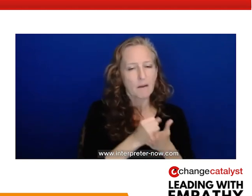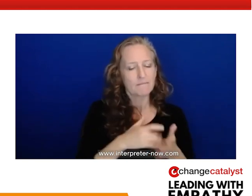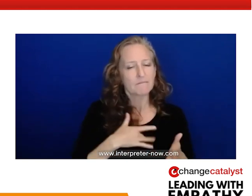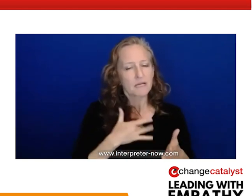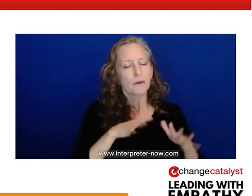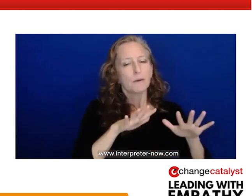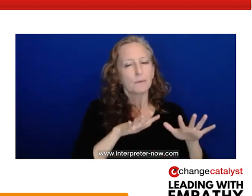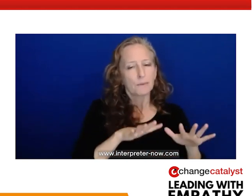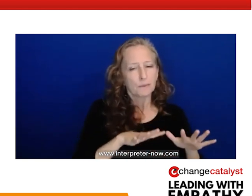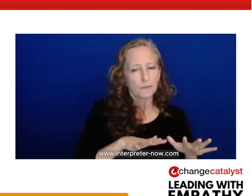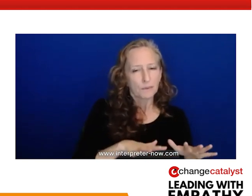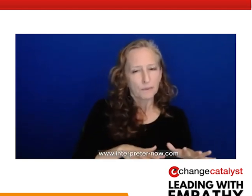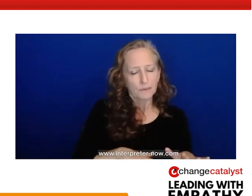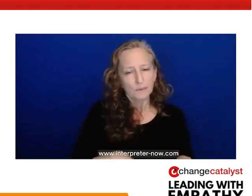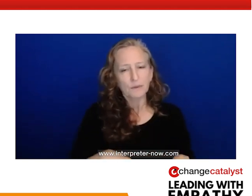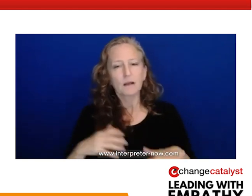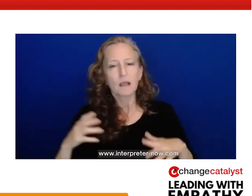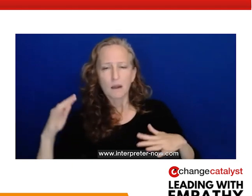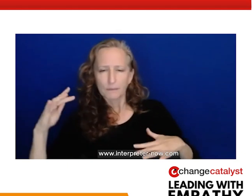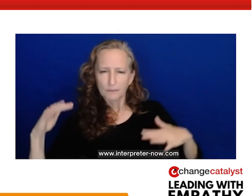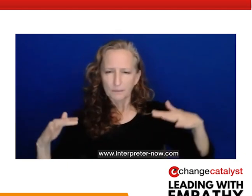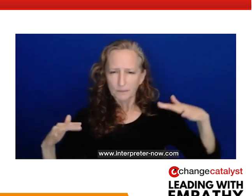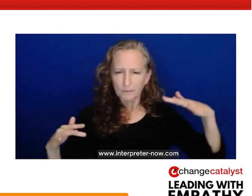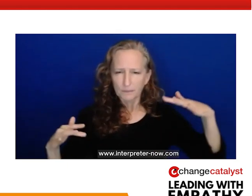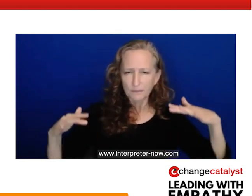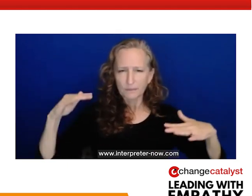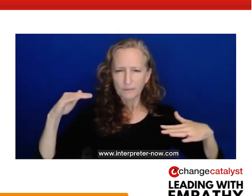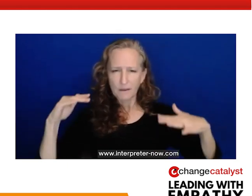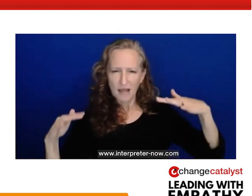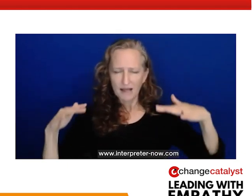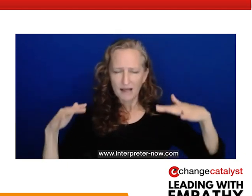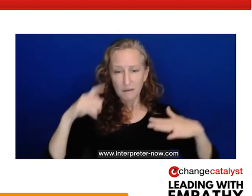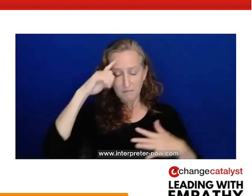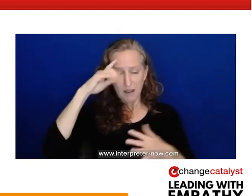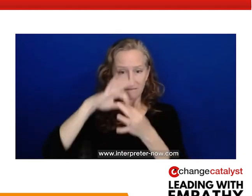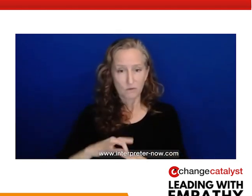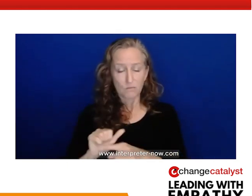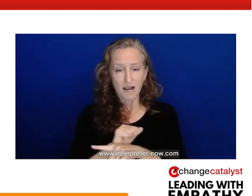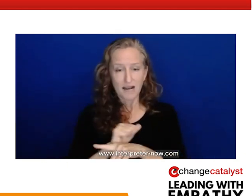in mindfulness practices, you end up really, literally, when we engage in mindfulness practices